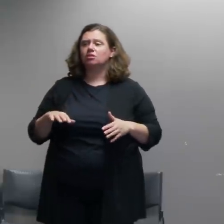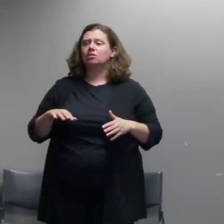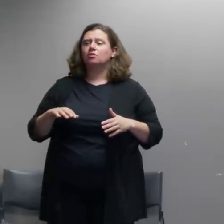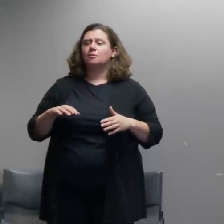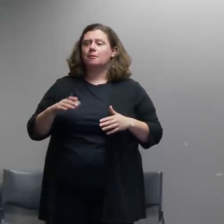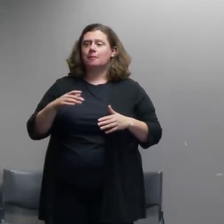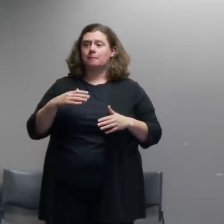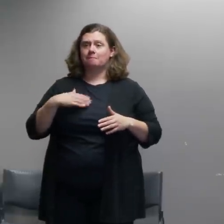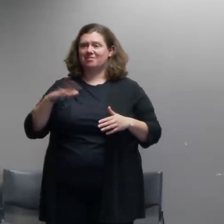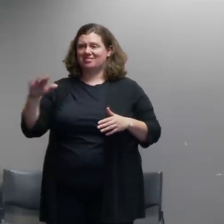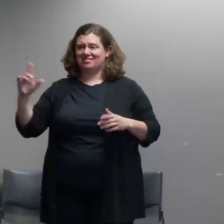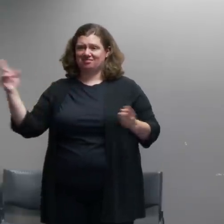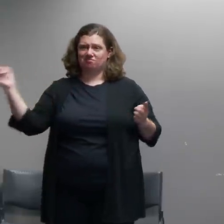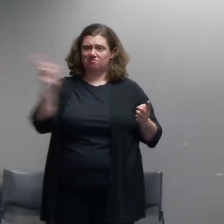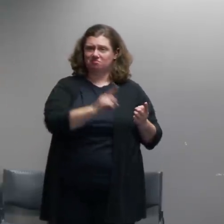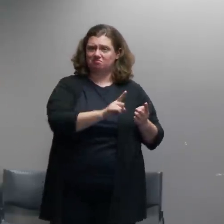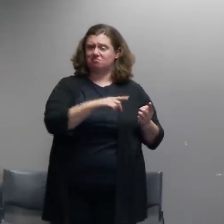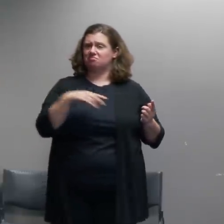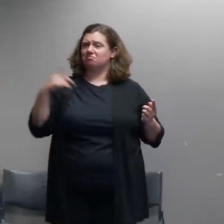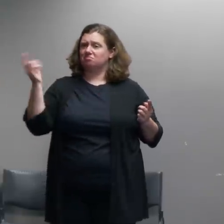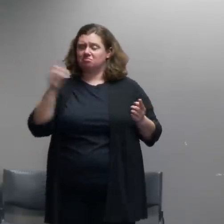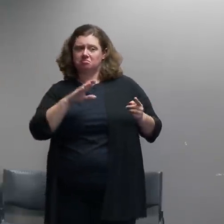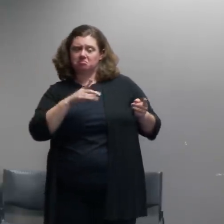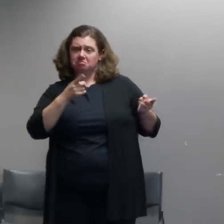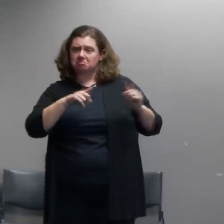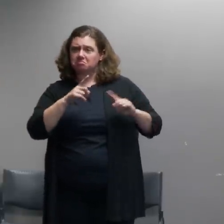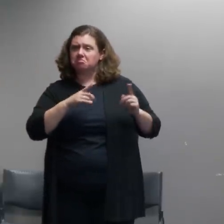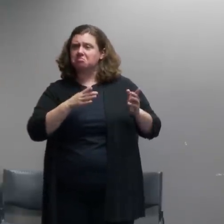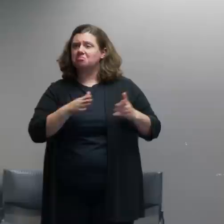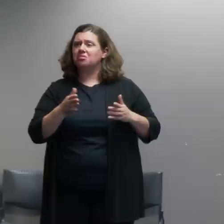about maybe moving these events in a productive direction